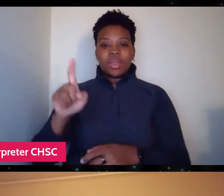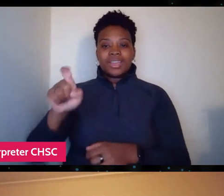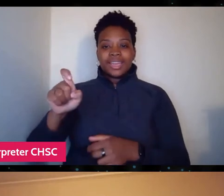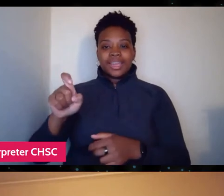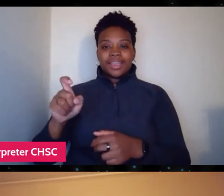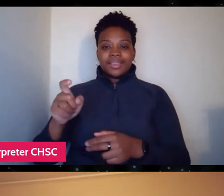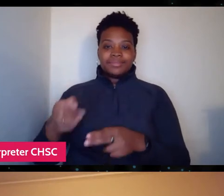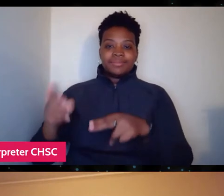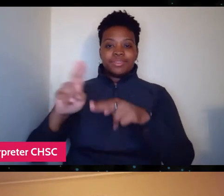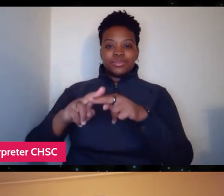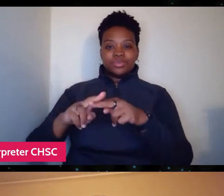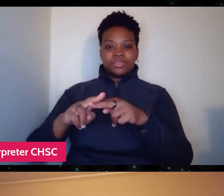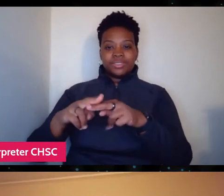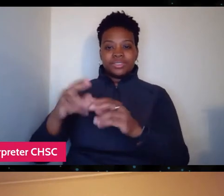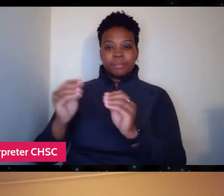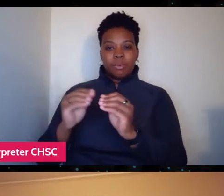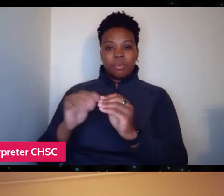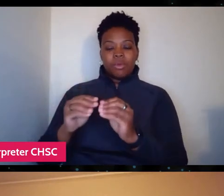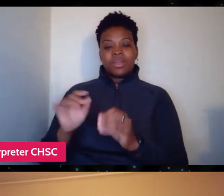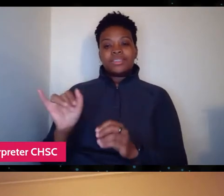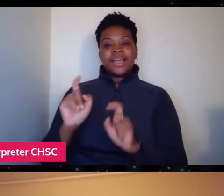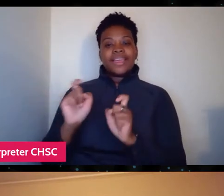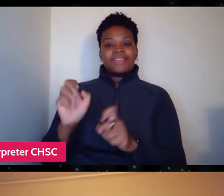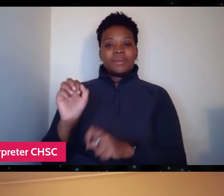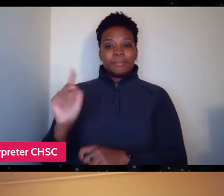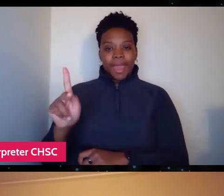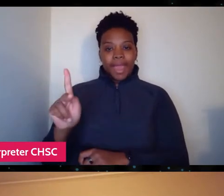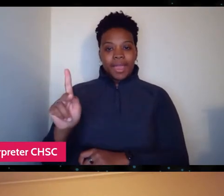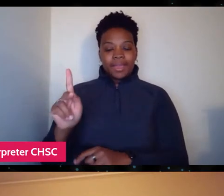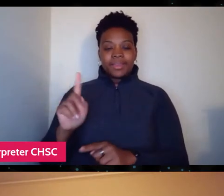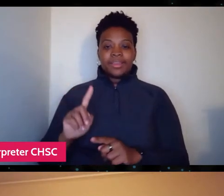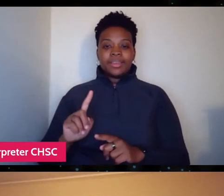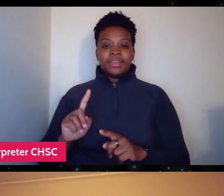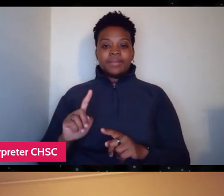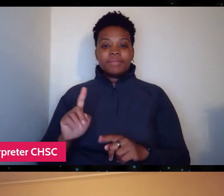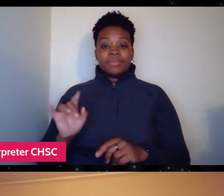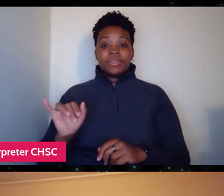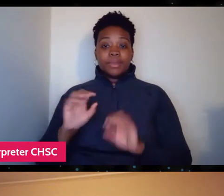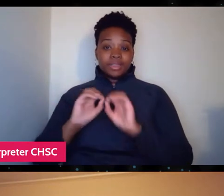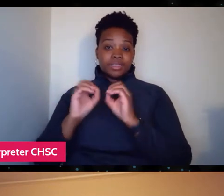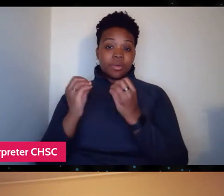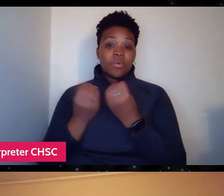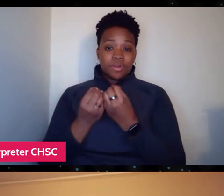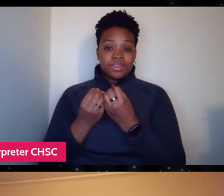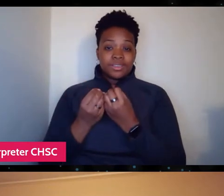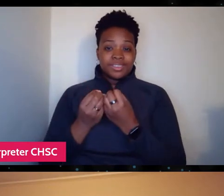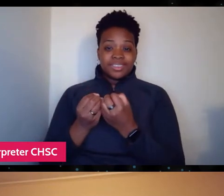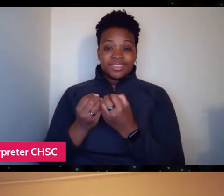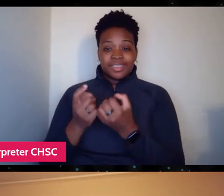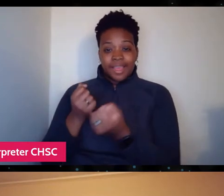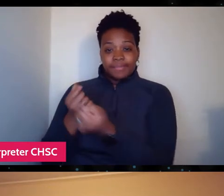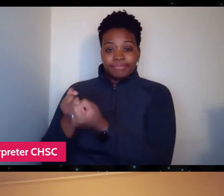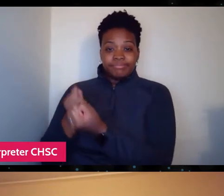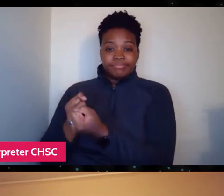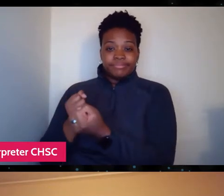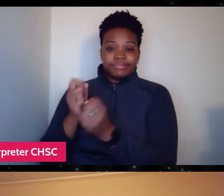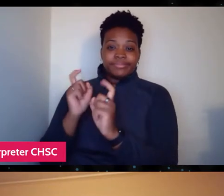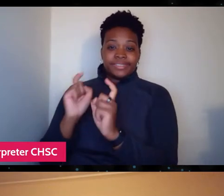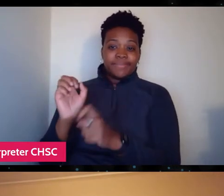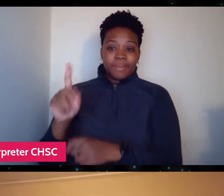It's, all like give it back. They're not really corporate sized as an organization. I think that's really important actually.